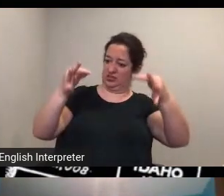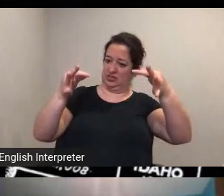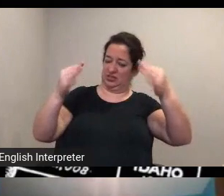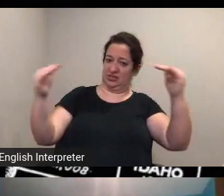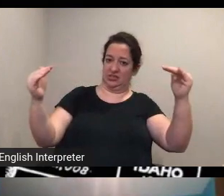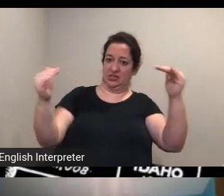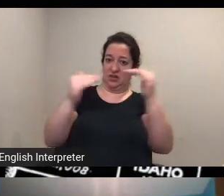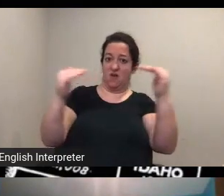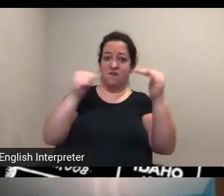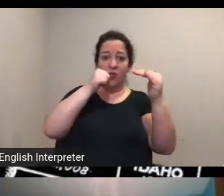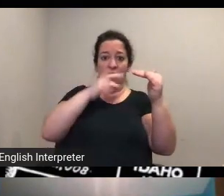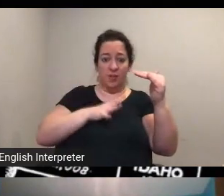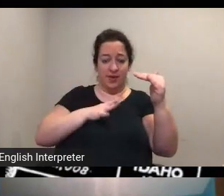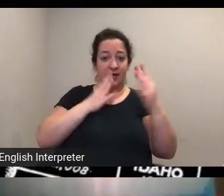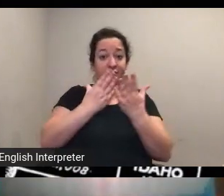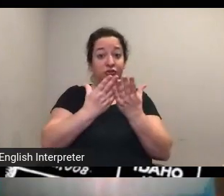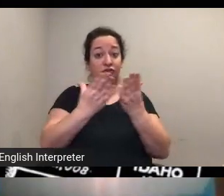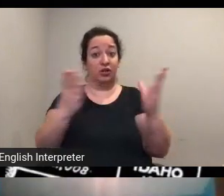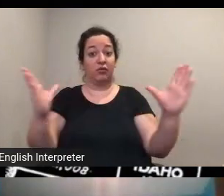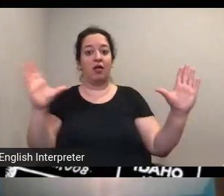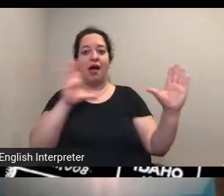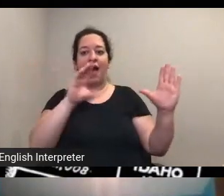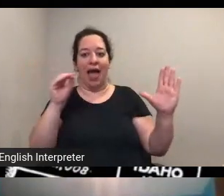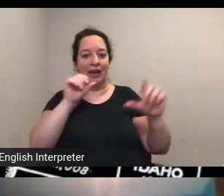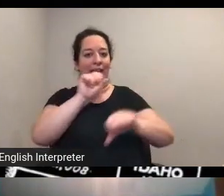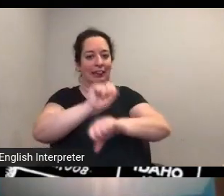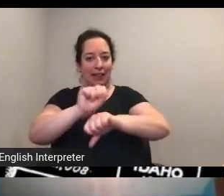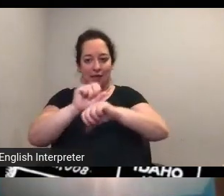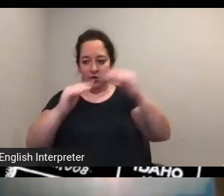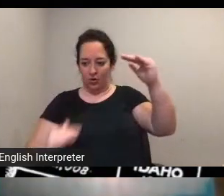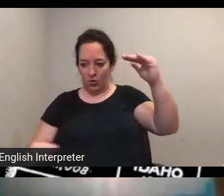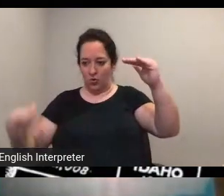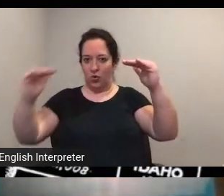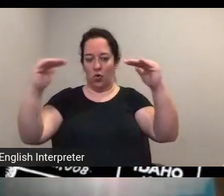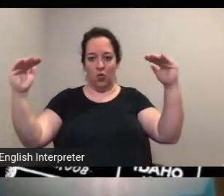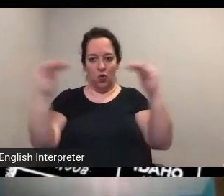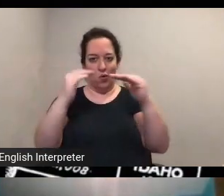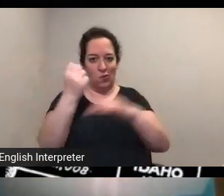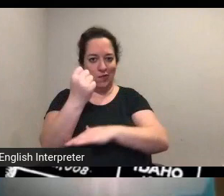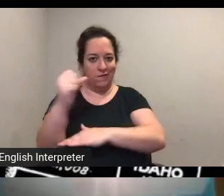uh as well as labor reforms and sort of broad human rights issues